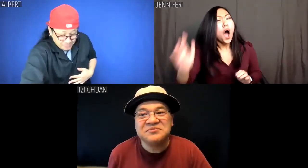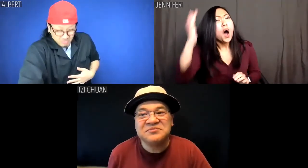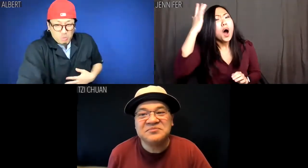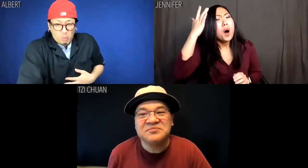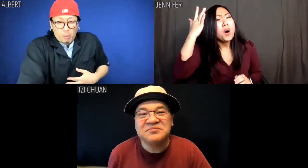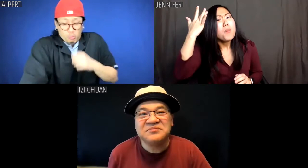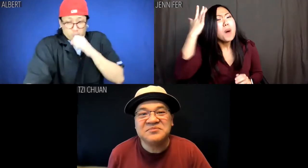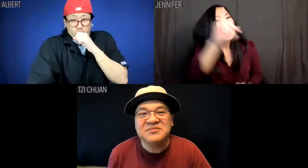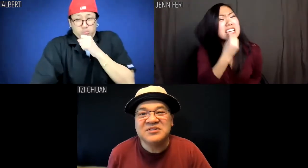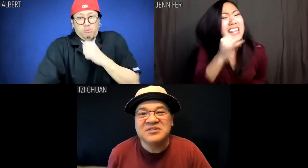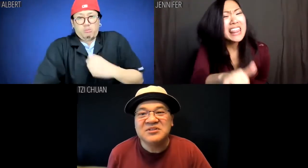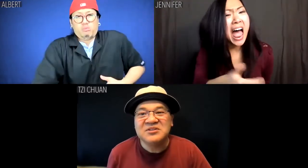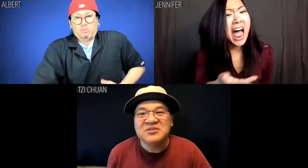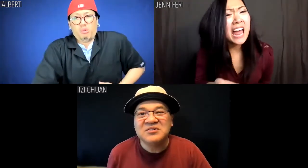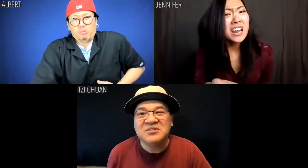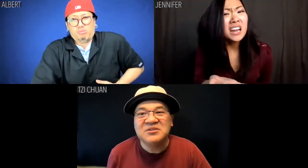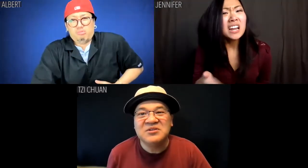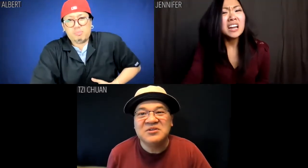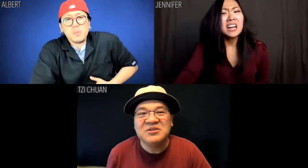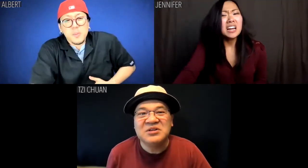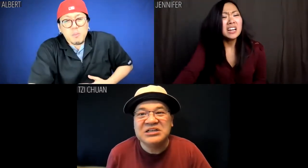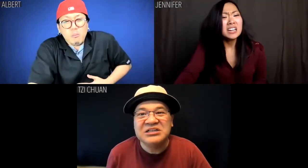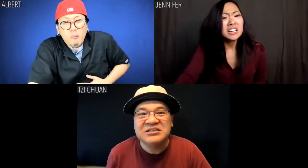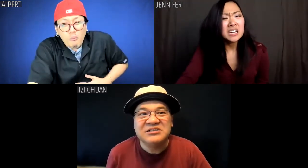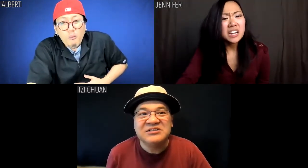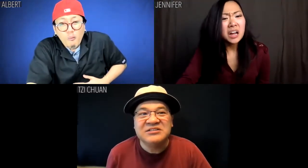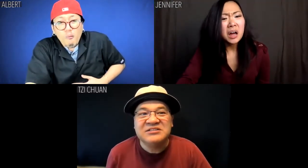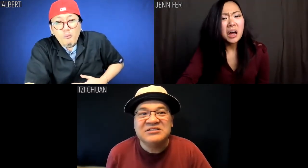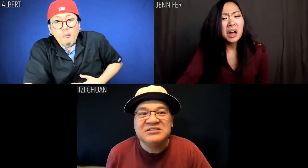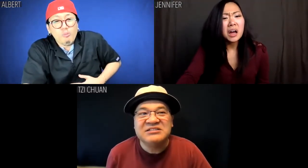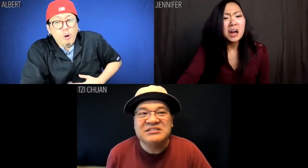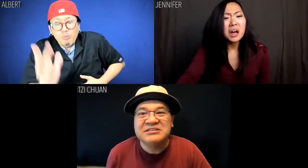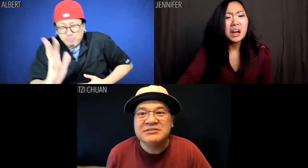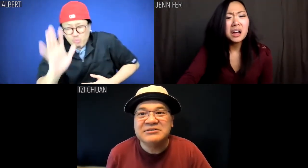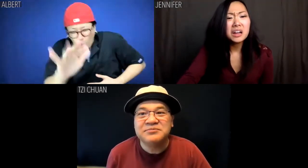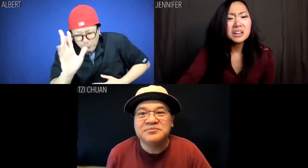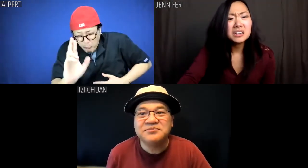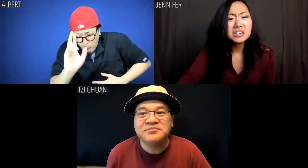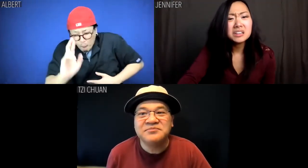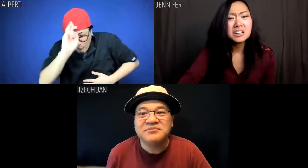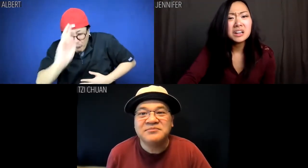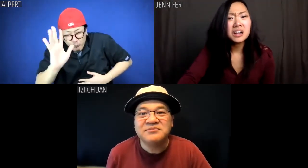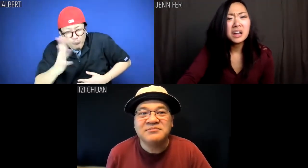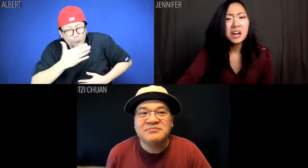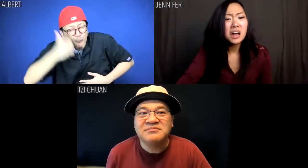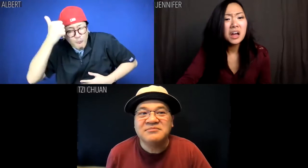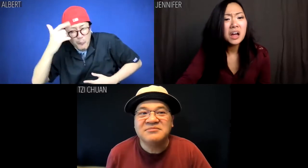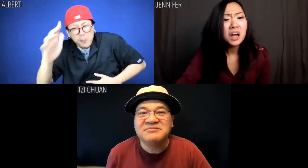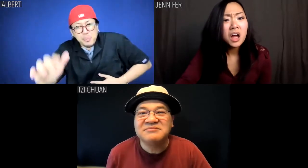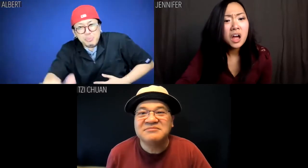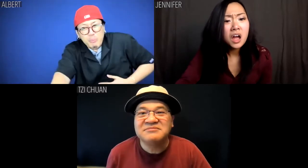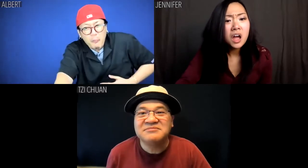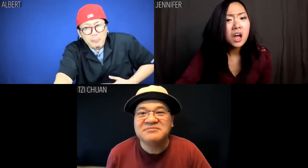Jennifer: Why would you eat that!! Albert: Respect your elders.